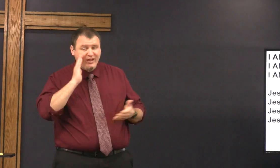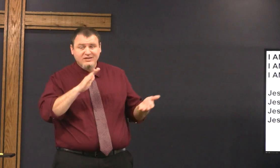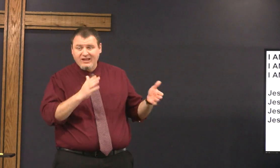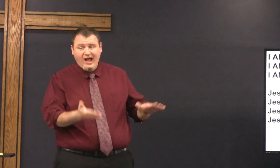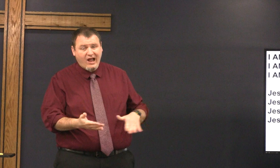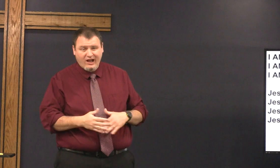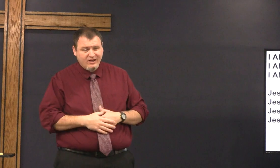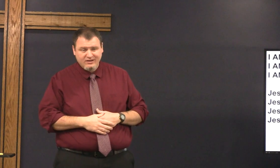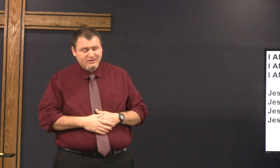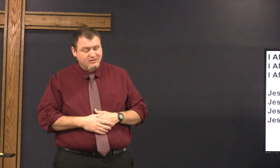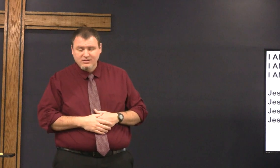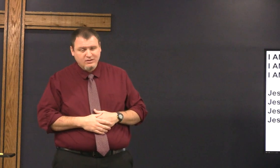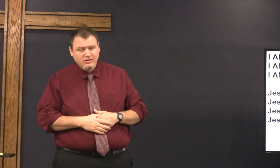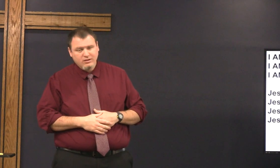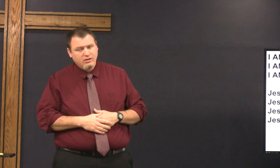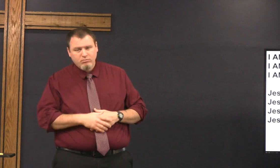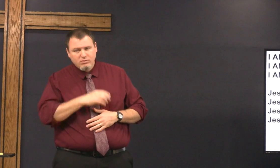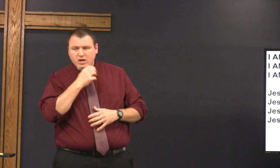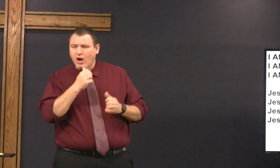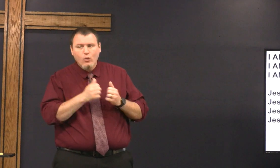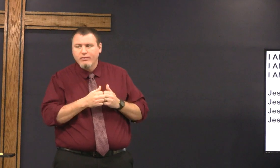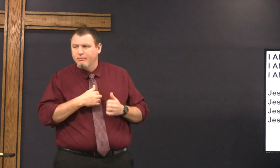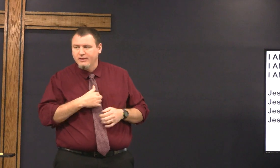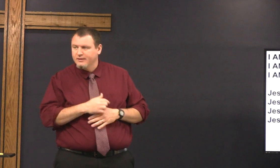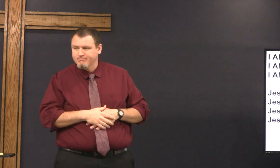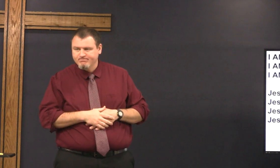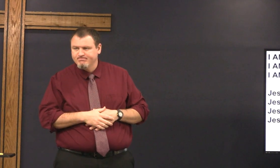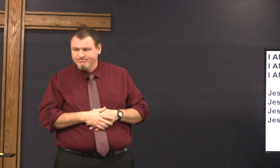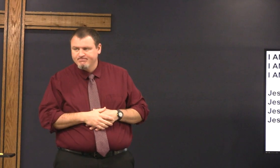Jesus said no you're going to die but not with me